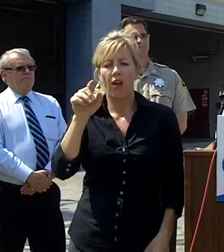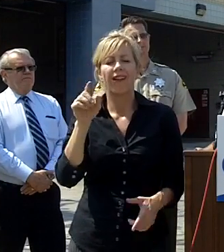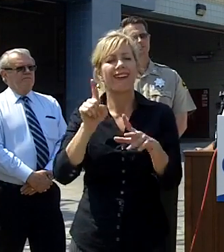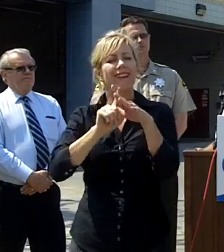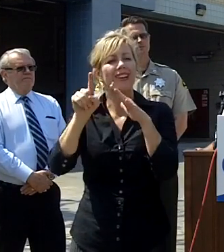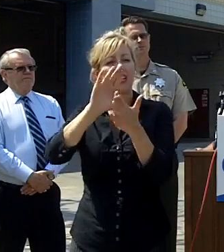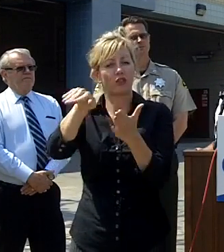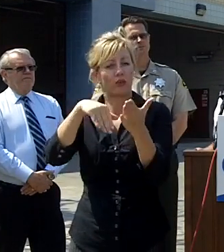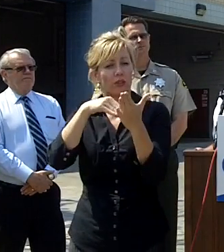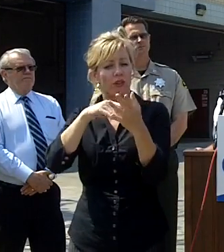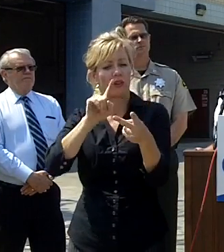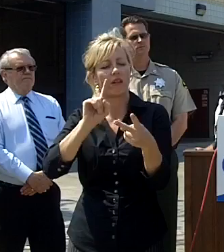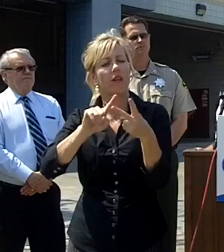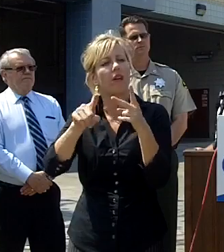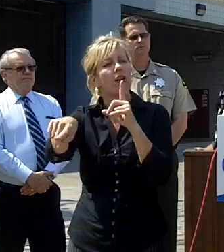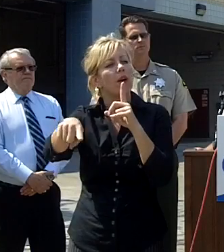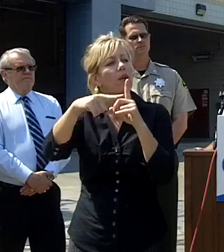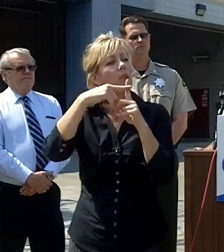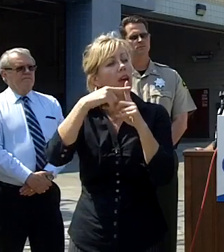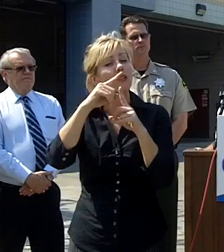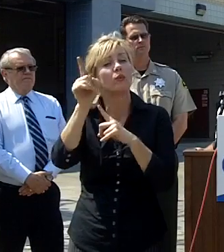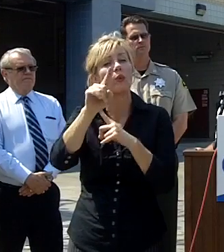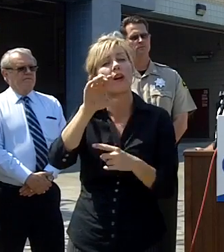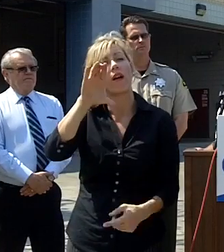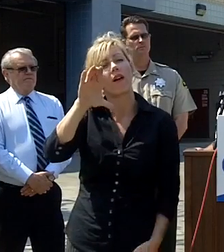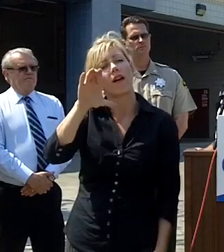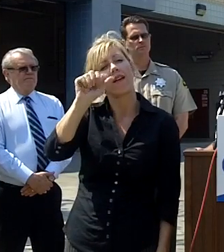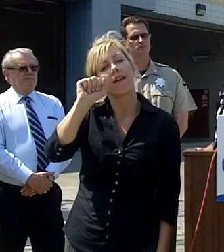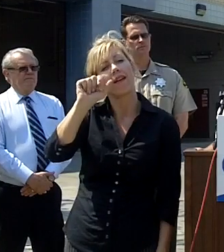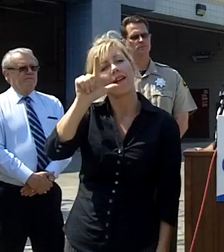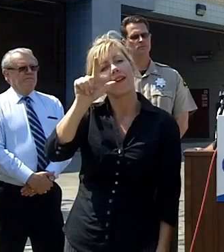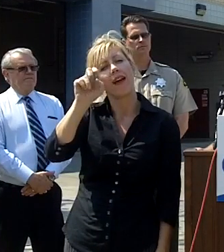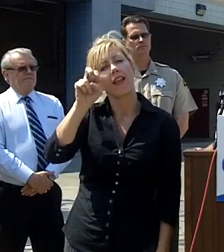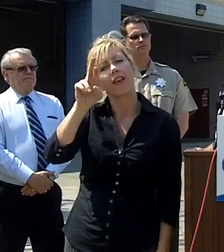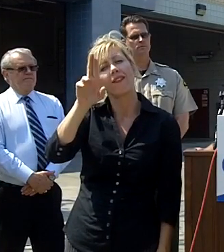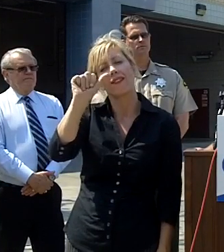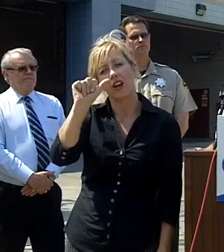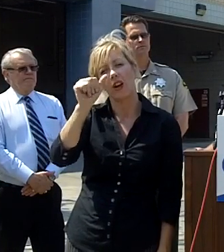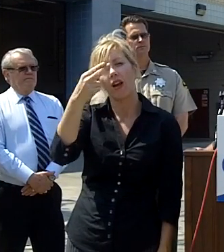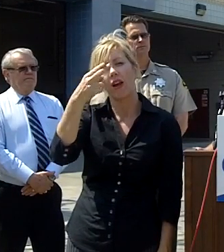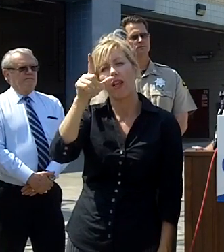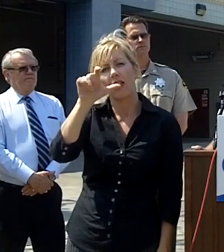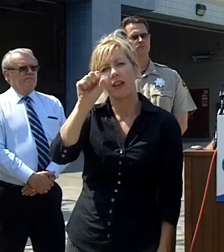the top of carlsbad village drive in tamarac people are there as well the cause of the fire